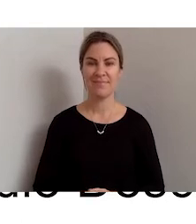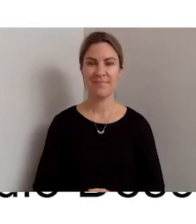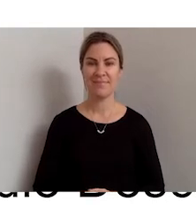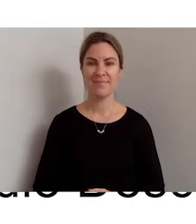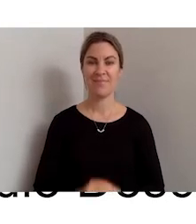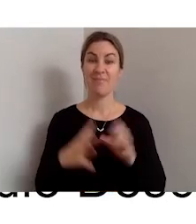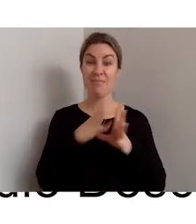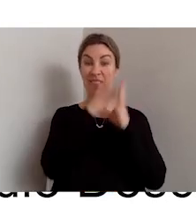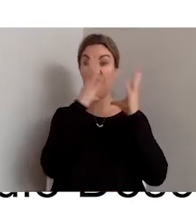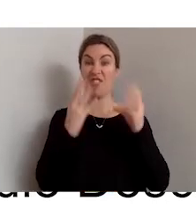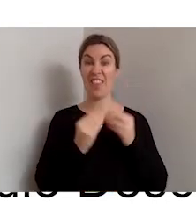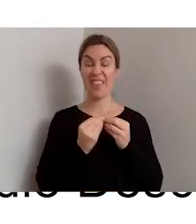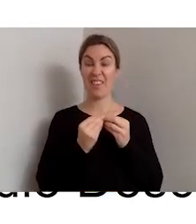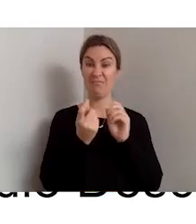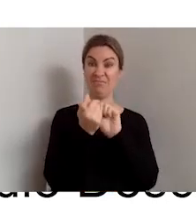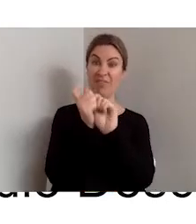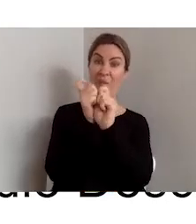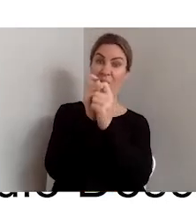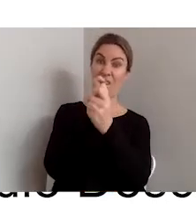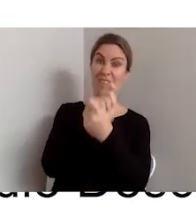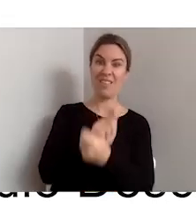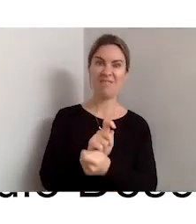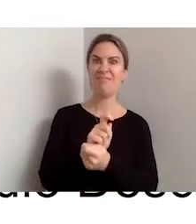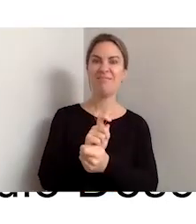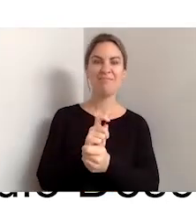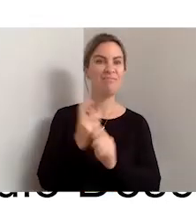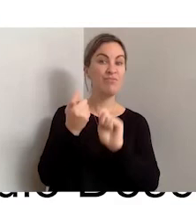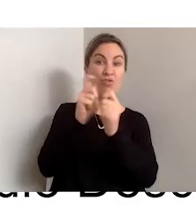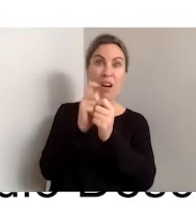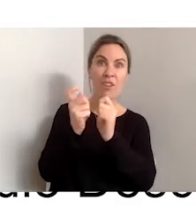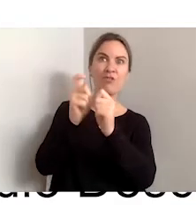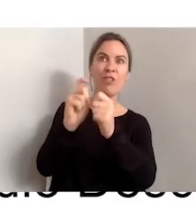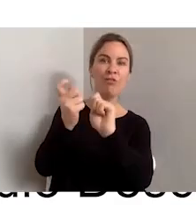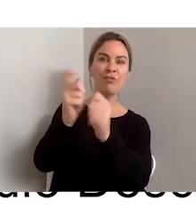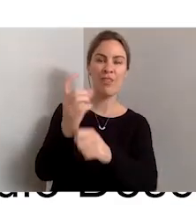Everything keeps evolving, and that's what you need to be in mind of.